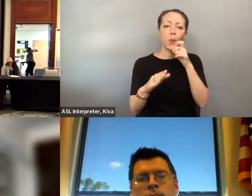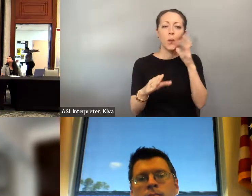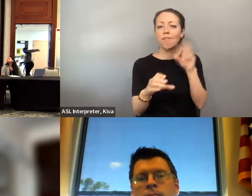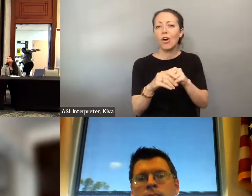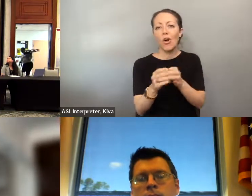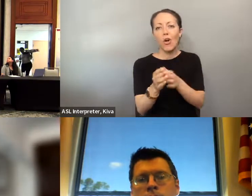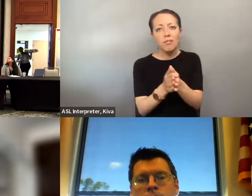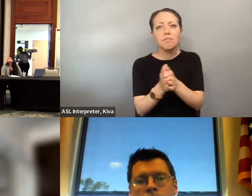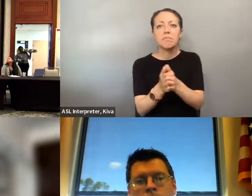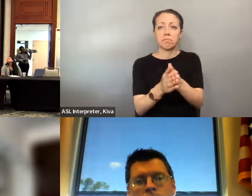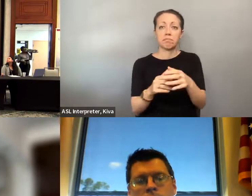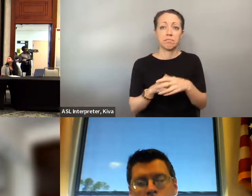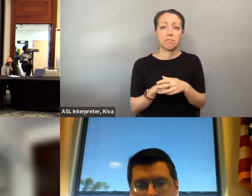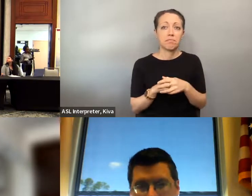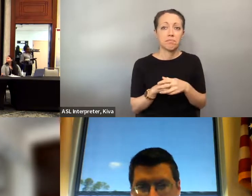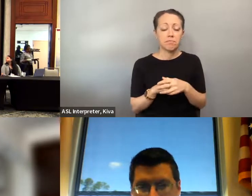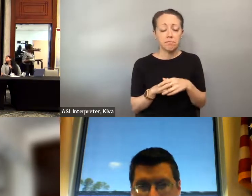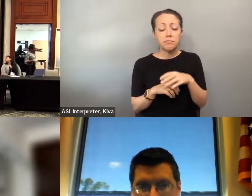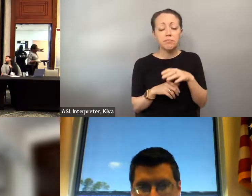» Well, the league is -- we are totally committed to